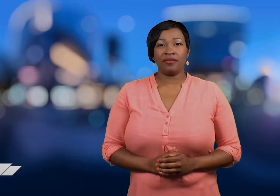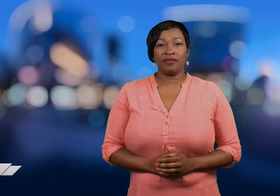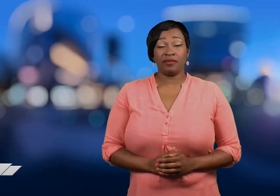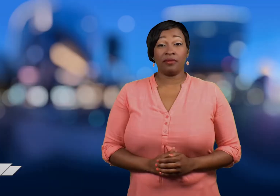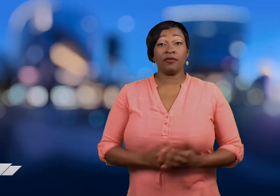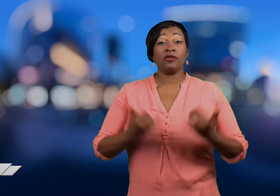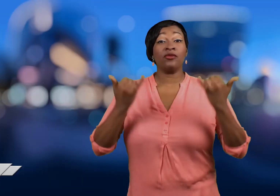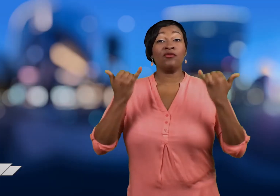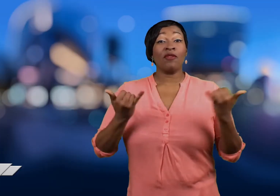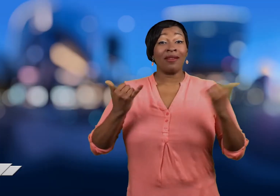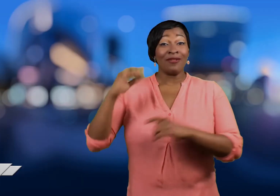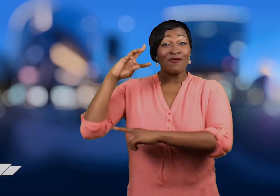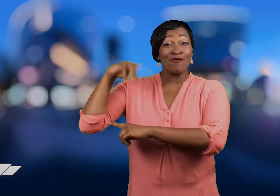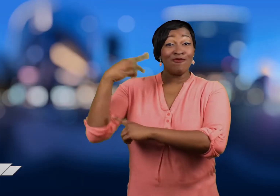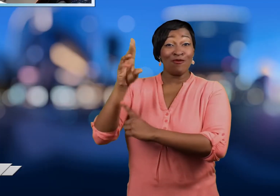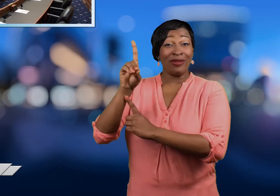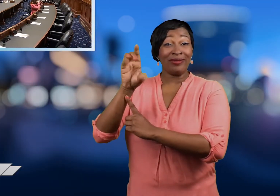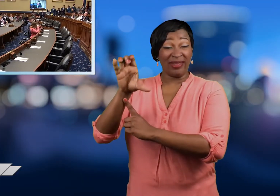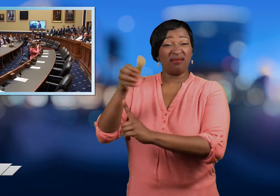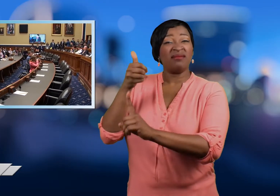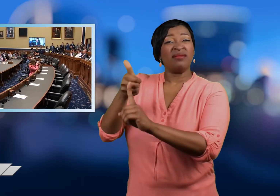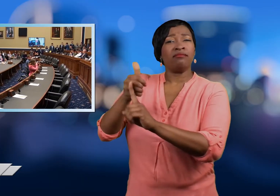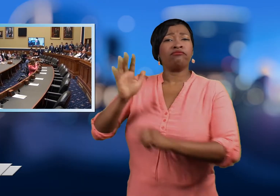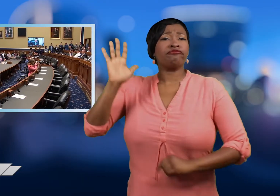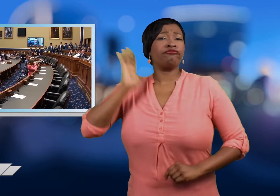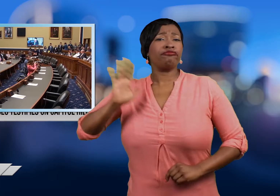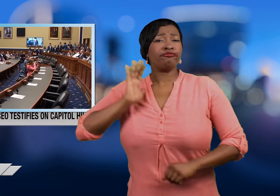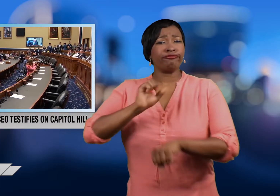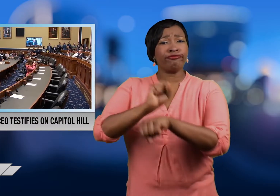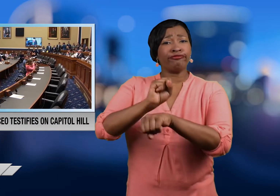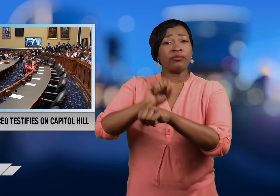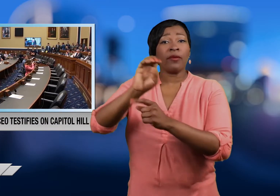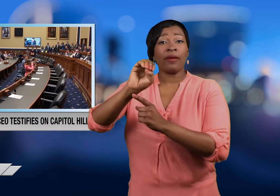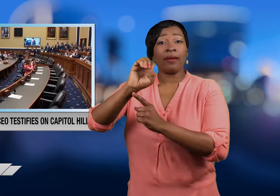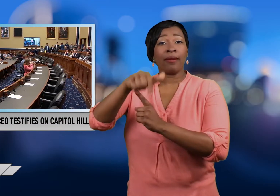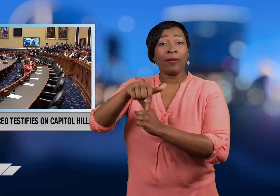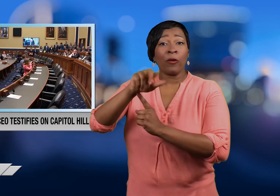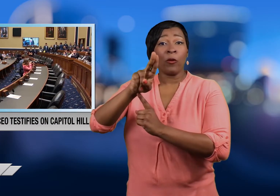Today in Washington D.C. former Equifax